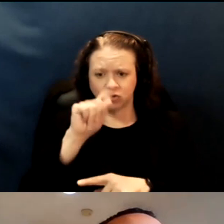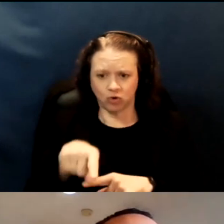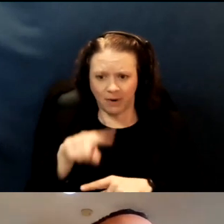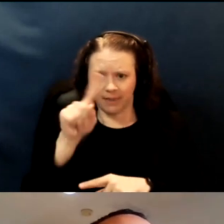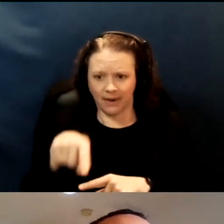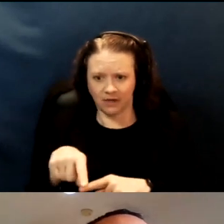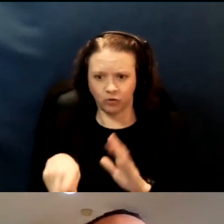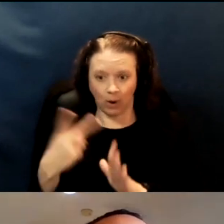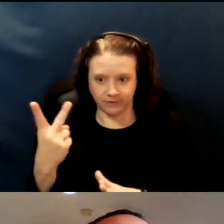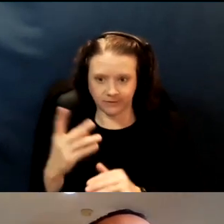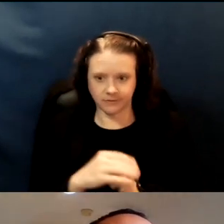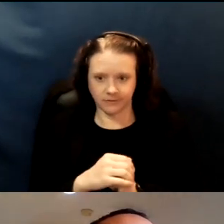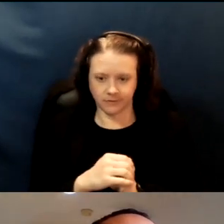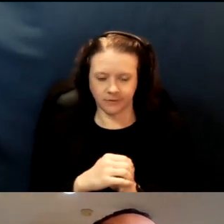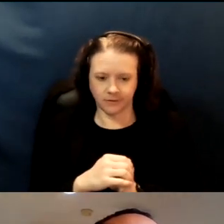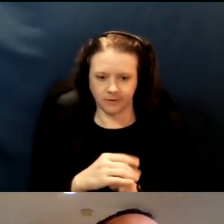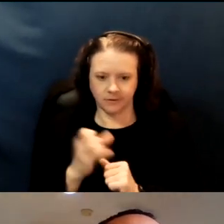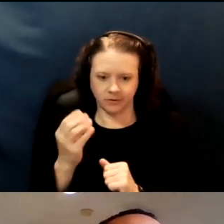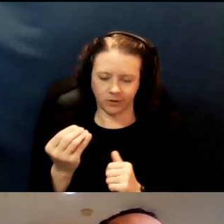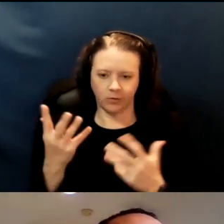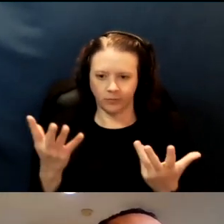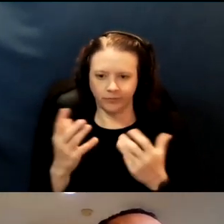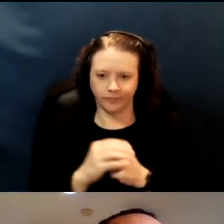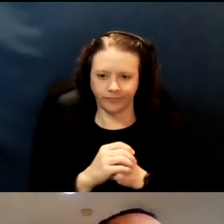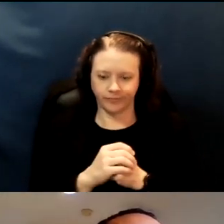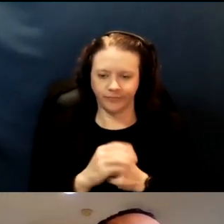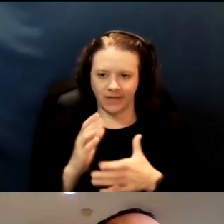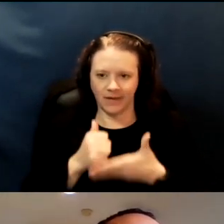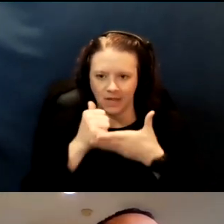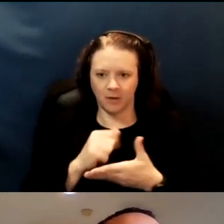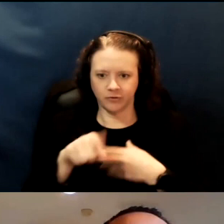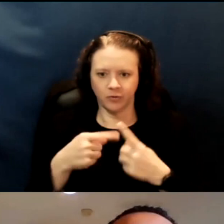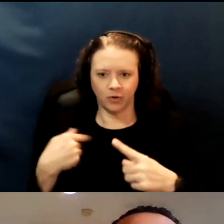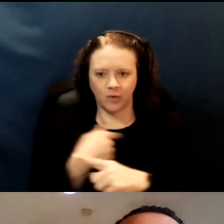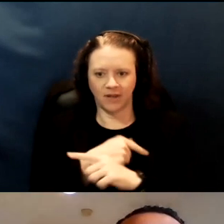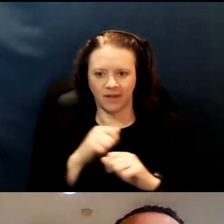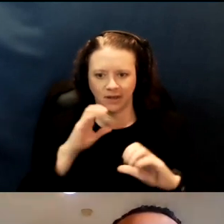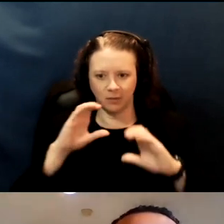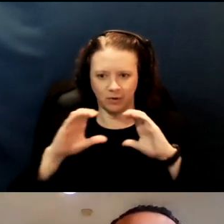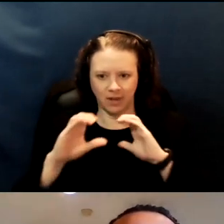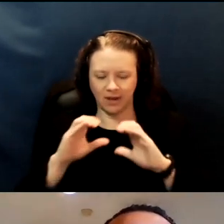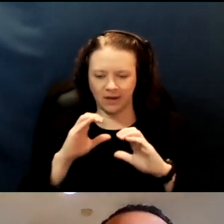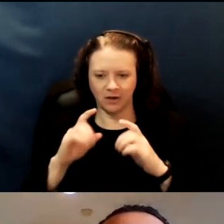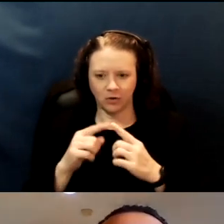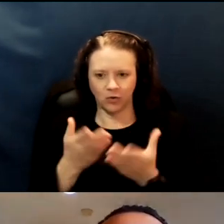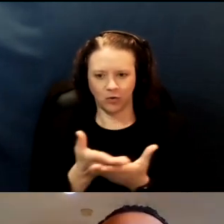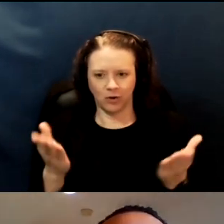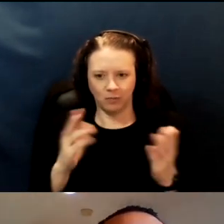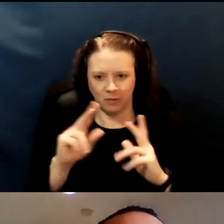So, it just helps when we can communicate out and put the risks into perspective.